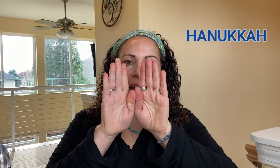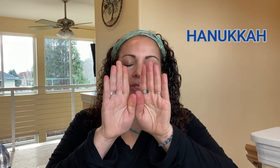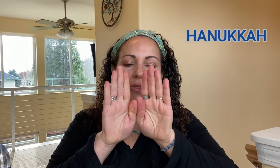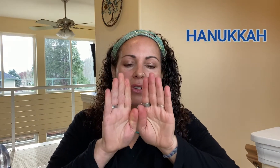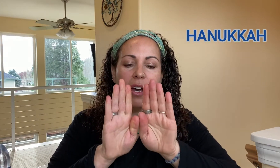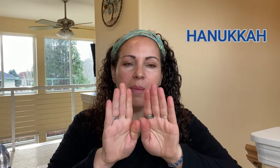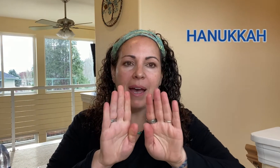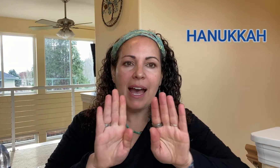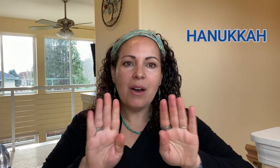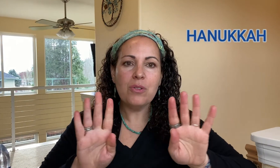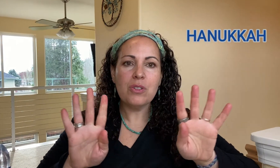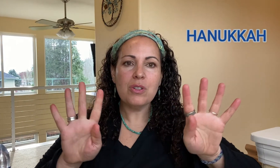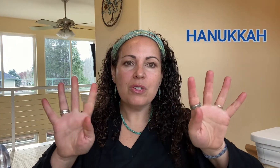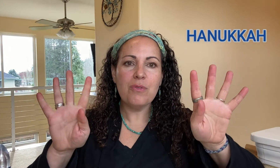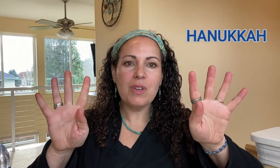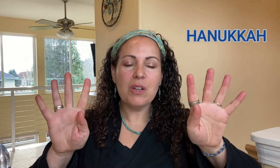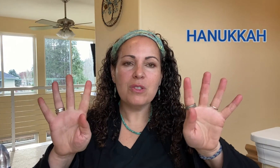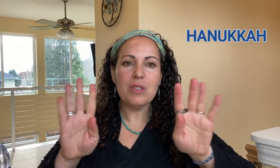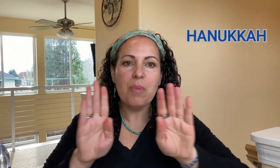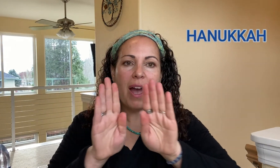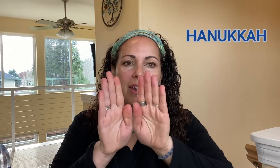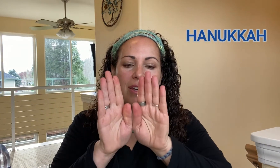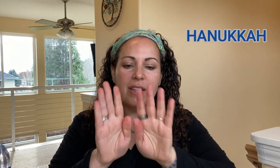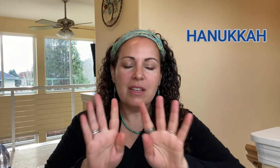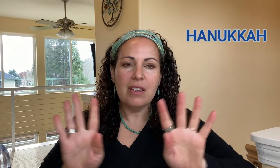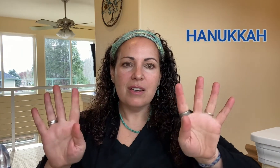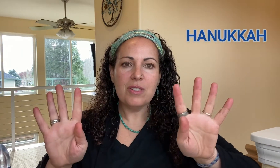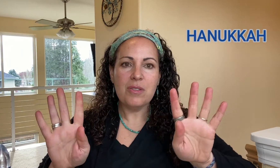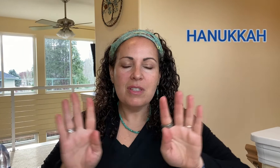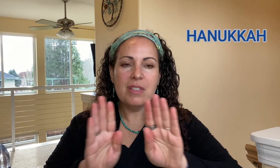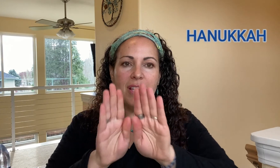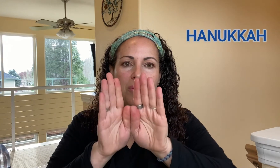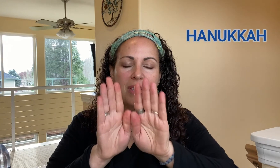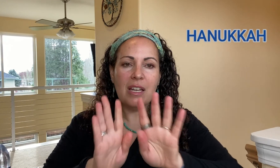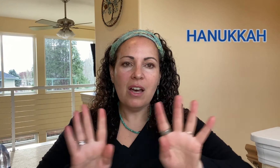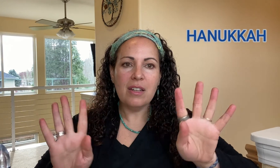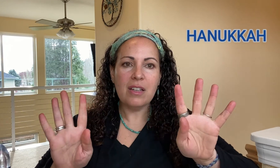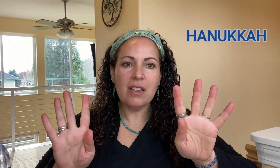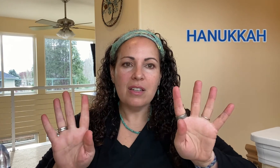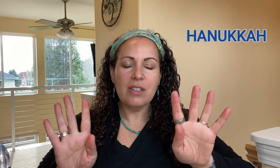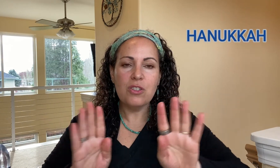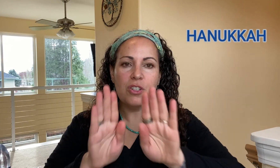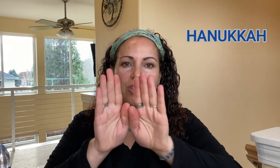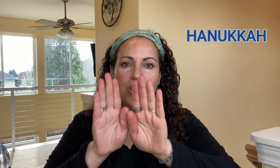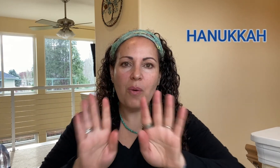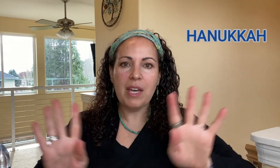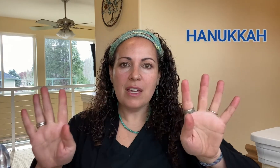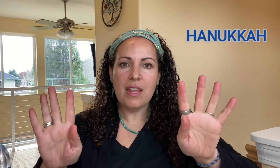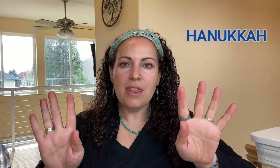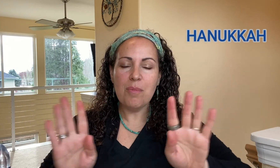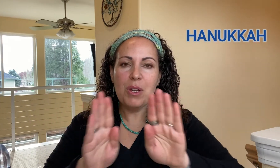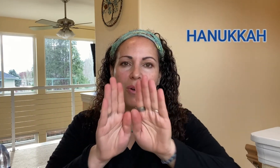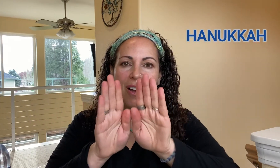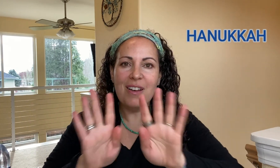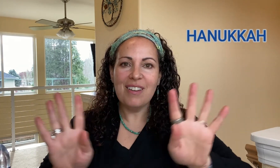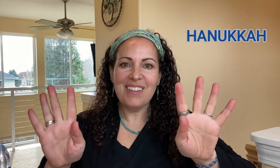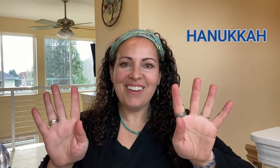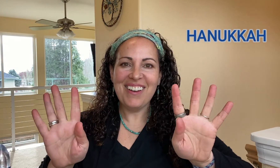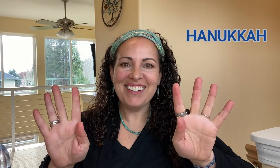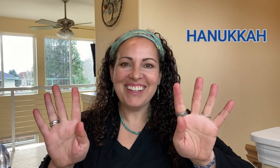as you come out your fingers spread. So this is how to sign Hanukkah. It's just showing the menorah.